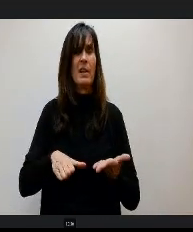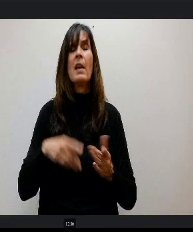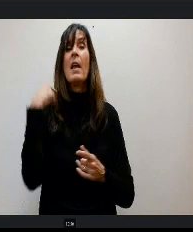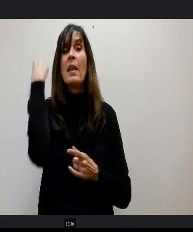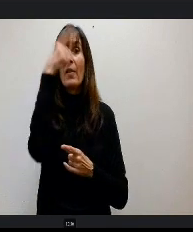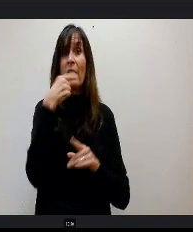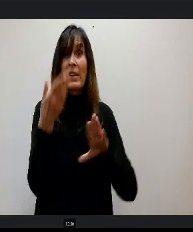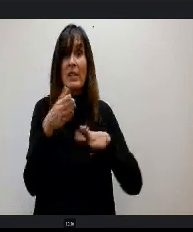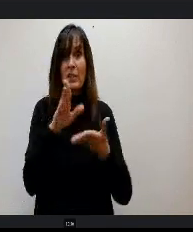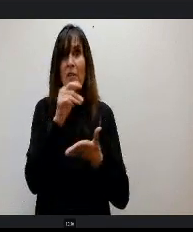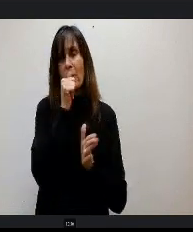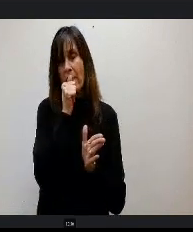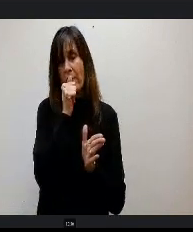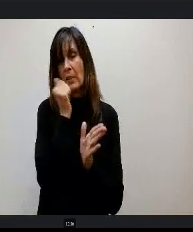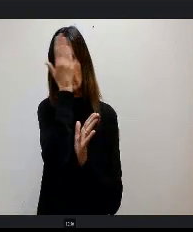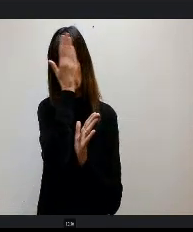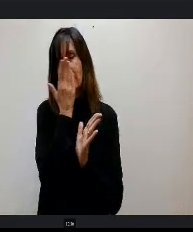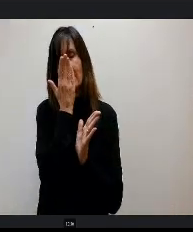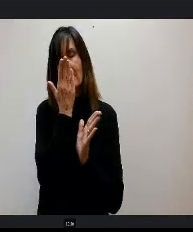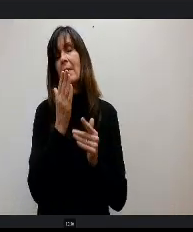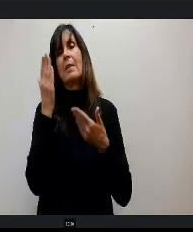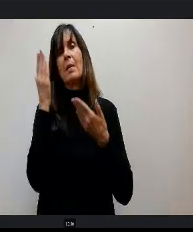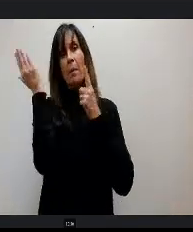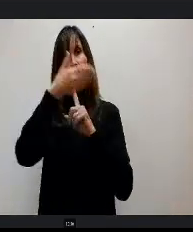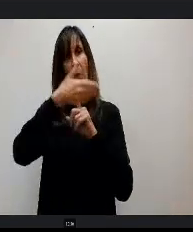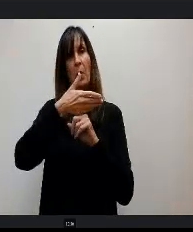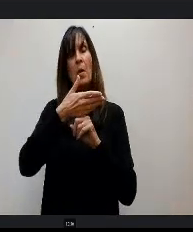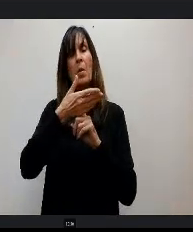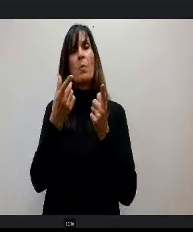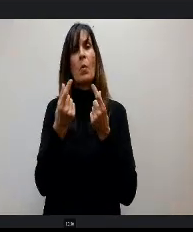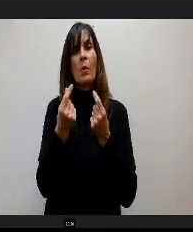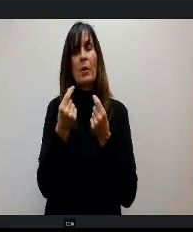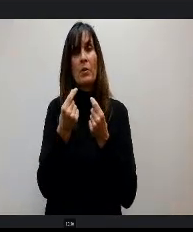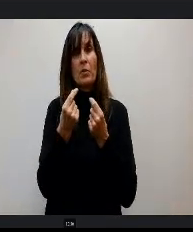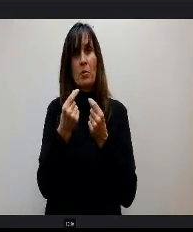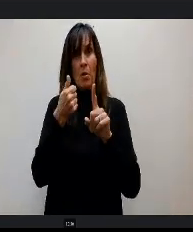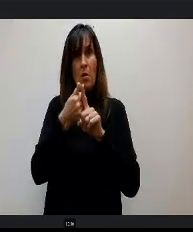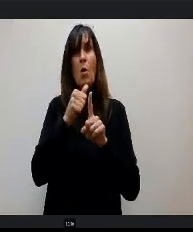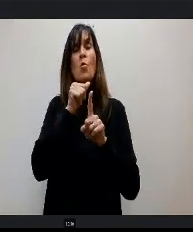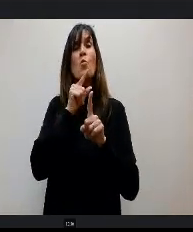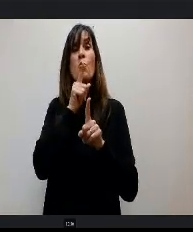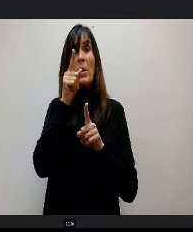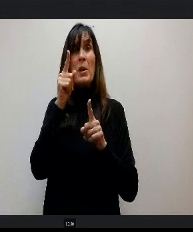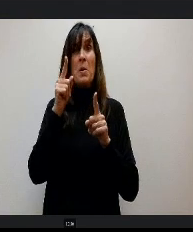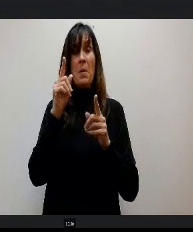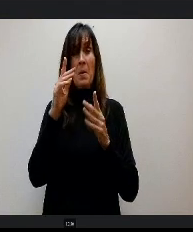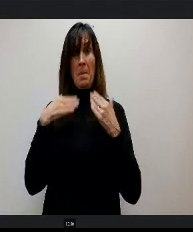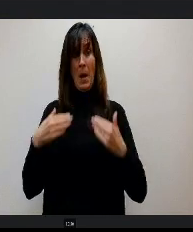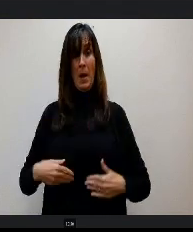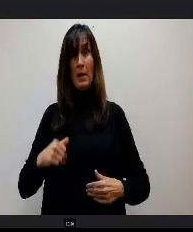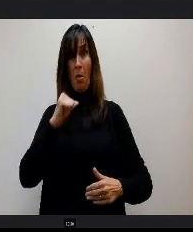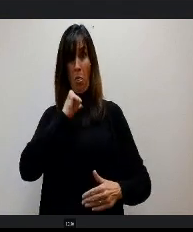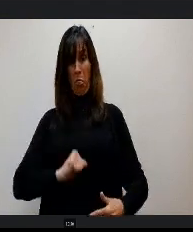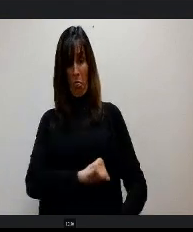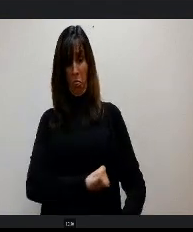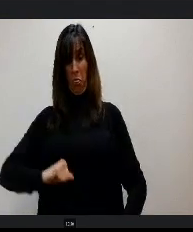for privacy reasons, but what you can do is you can actually make incisions on a real body for this biomedical program and you get